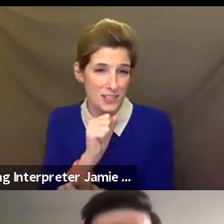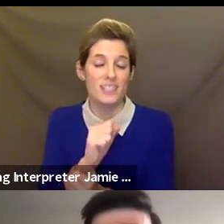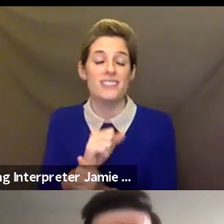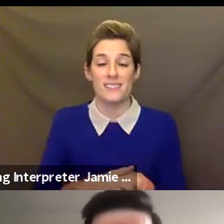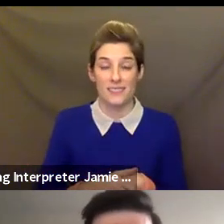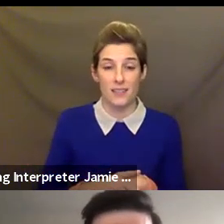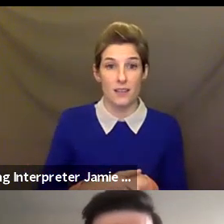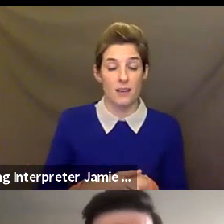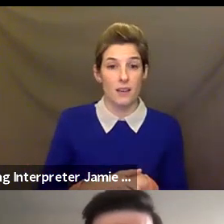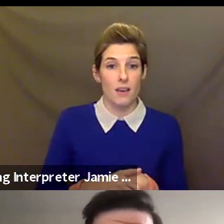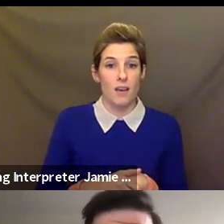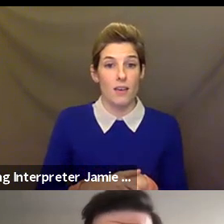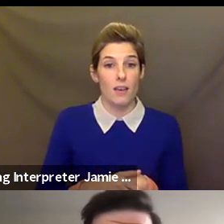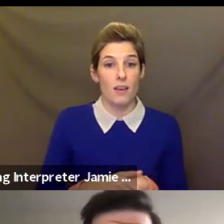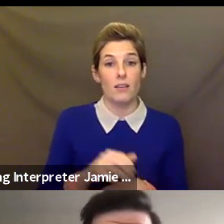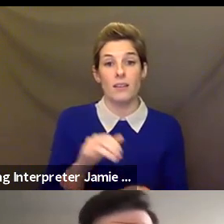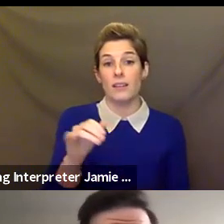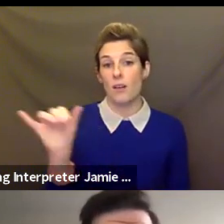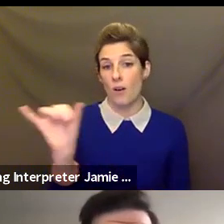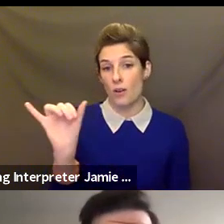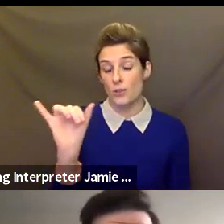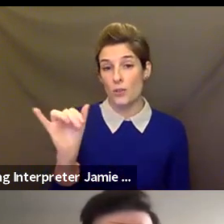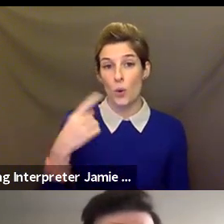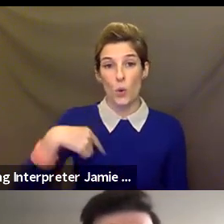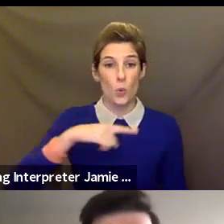education, we work in general with adult audiences as well. So